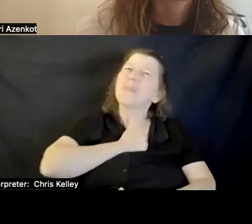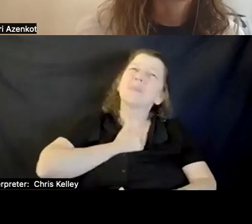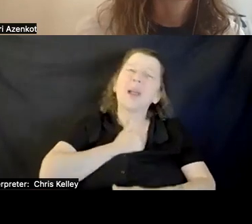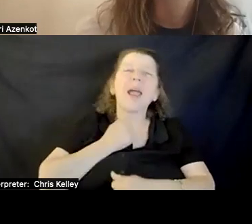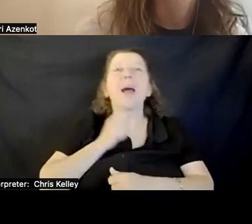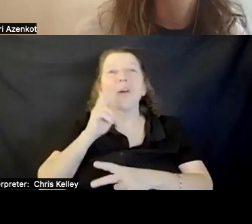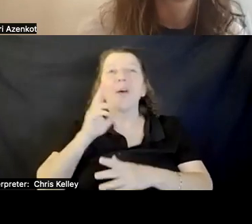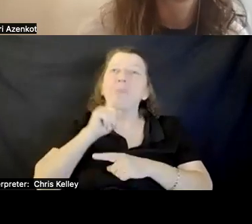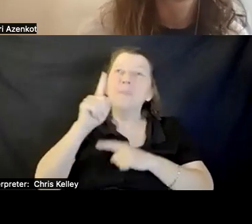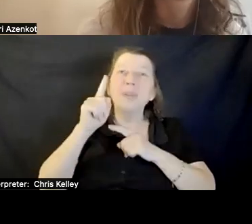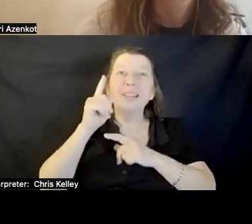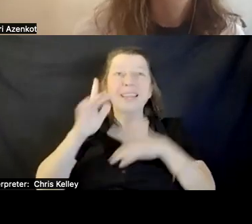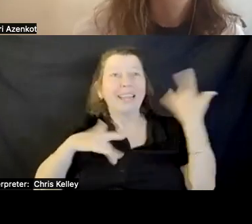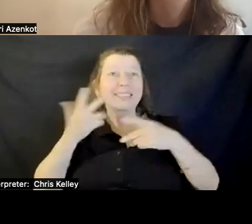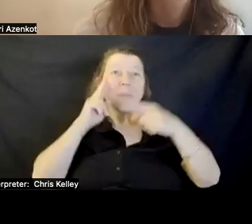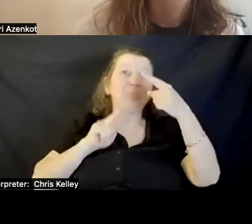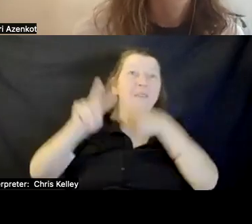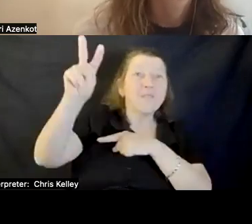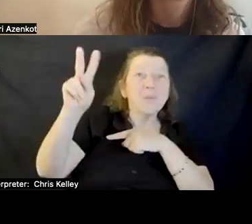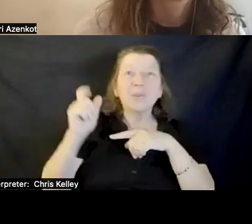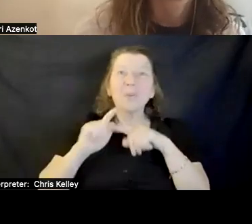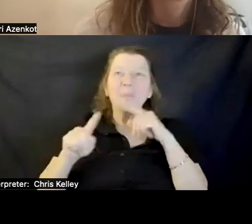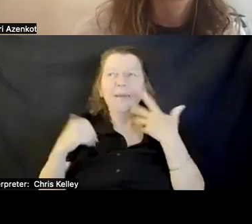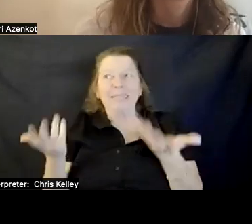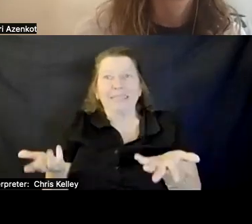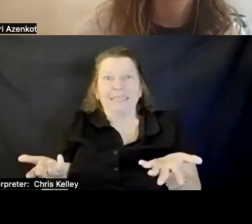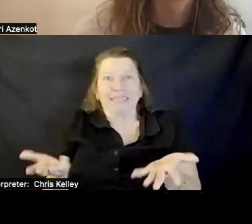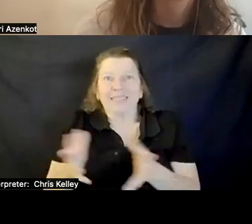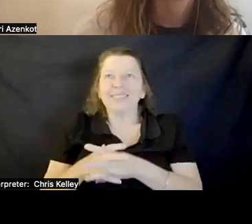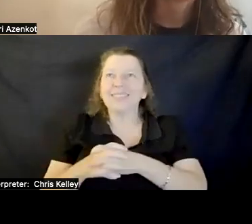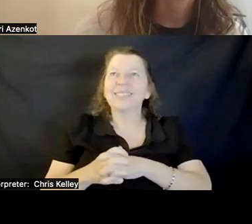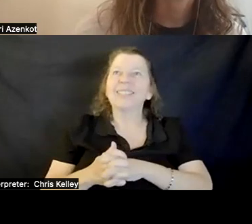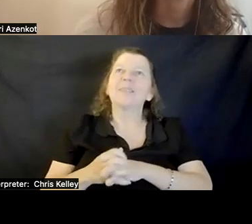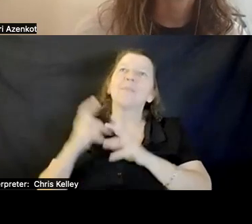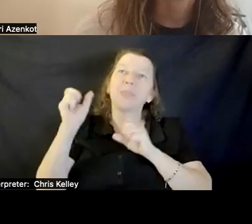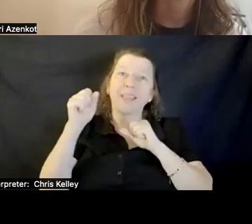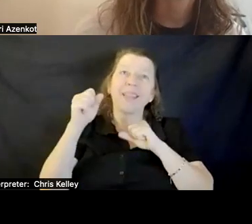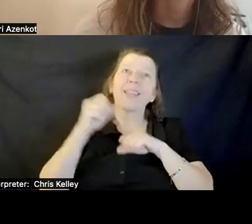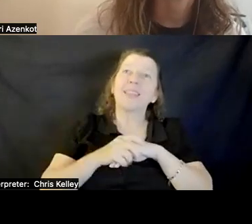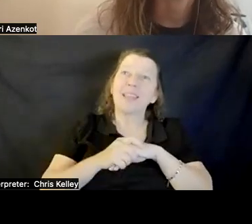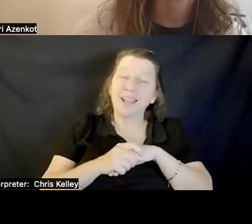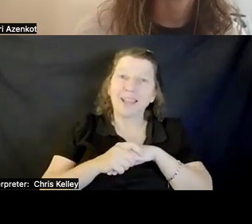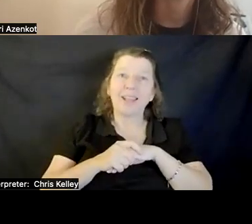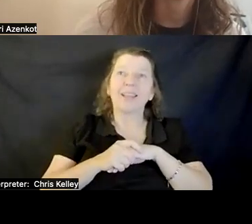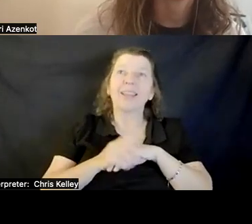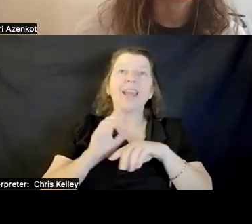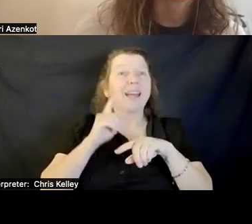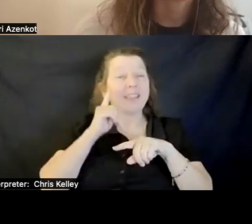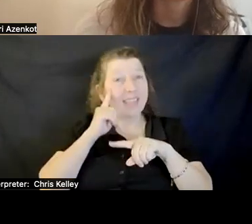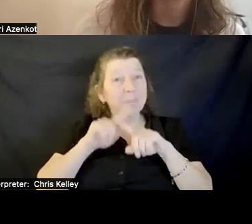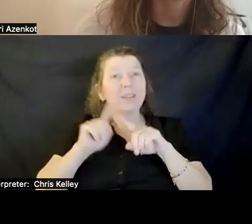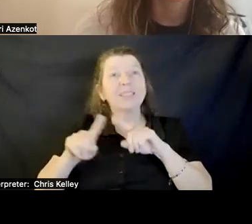Shiri: Yeah. Picking about different use cases and thinking about the information